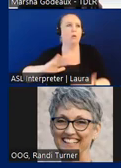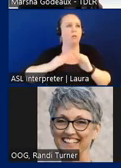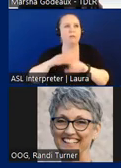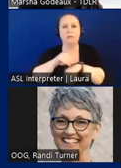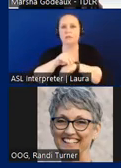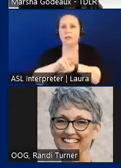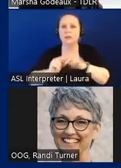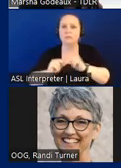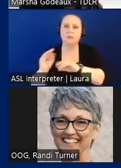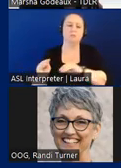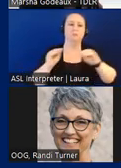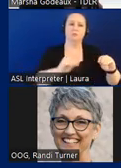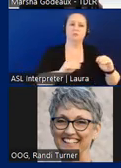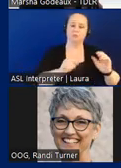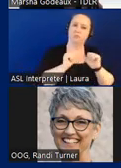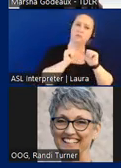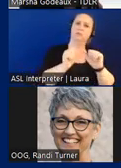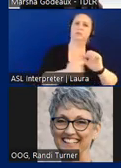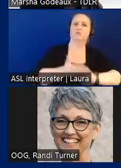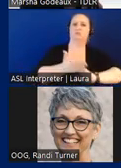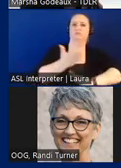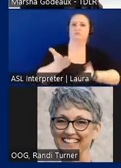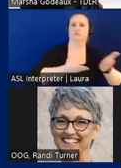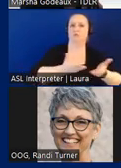to continue providing services, were required to be accessible at the time they moved.